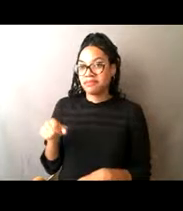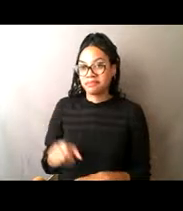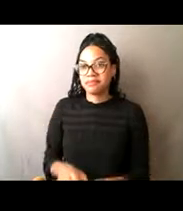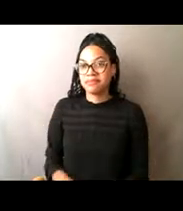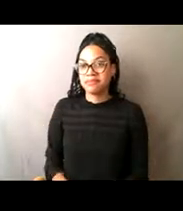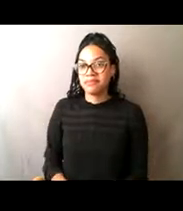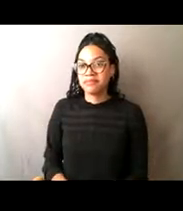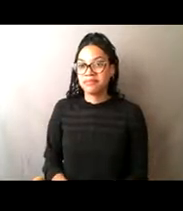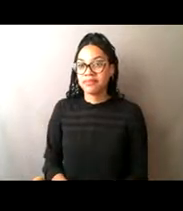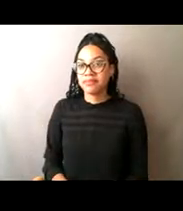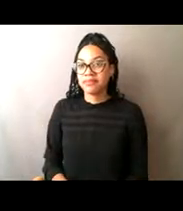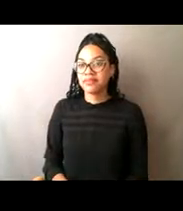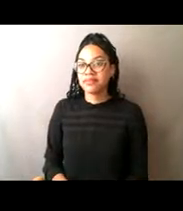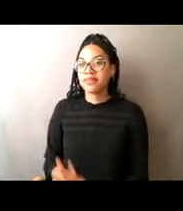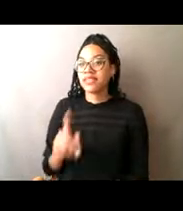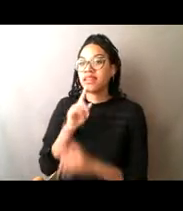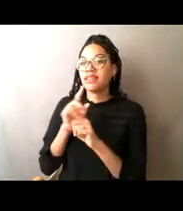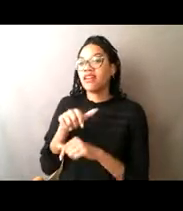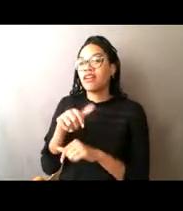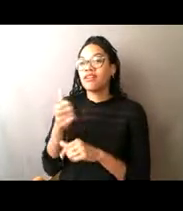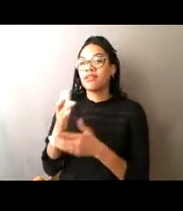another part of that question, and that is from